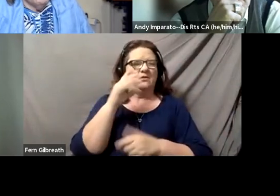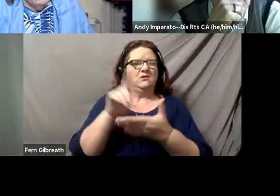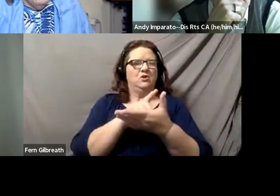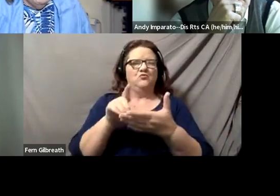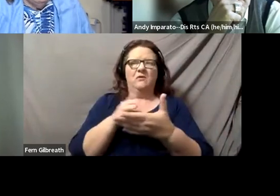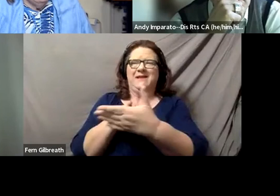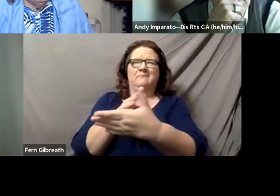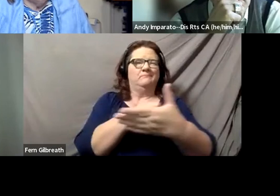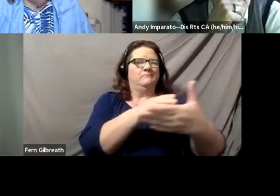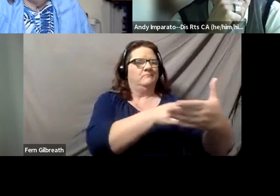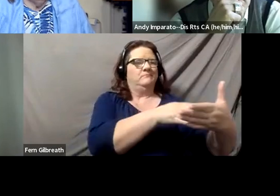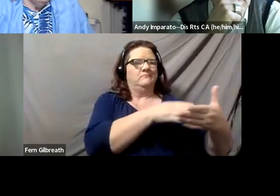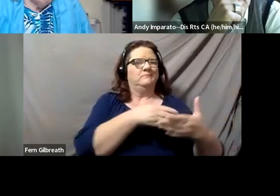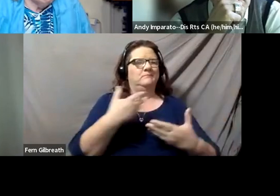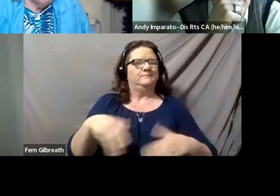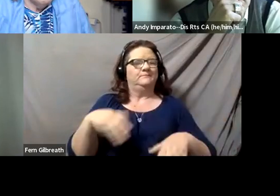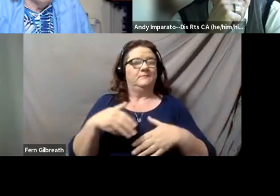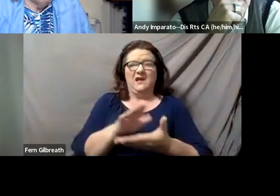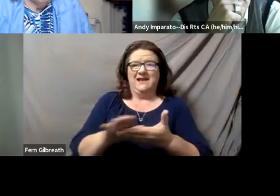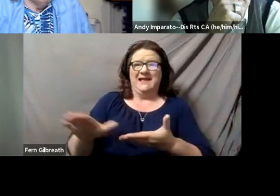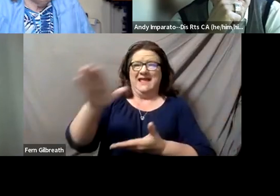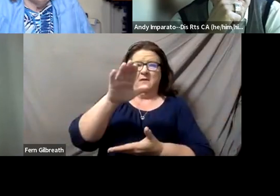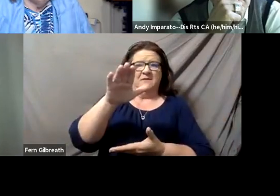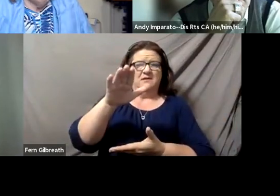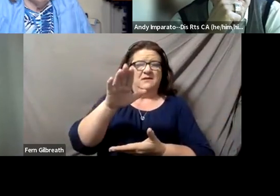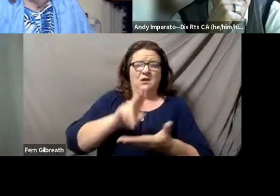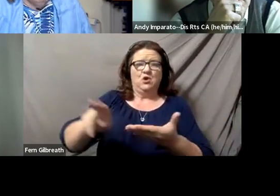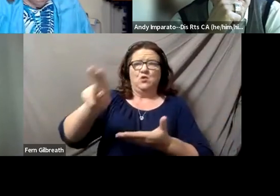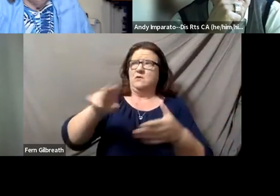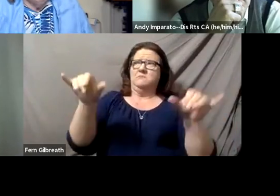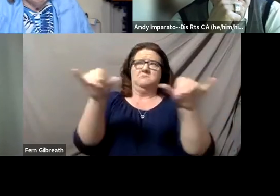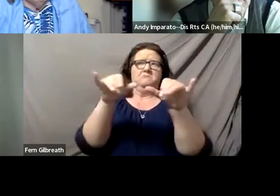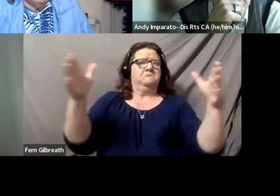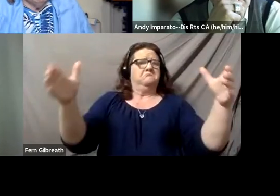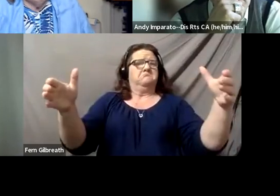and in a campus university the size of UCLA,